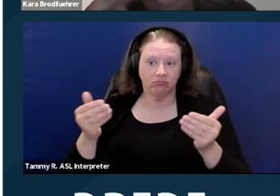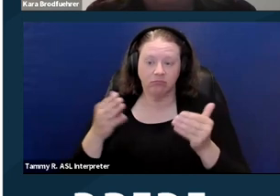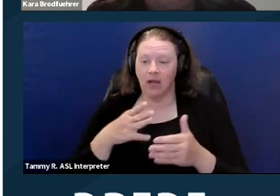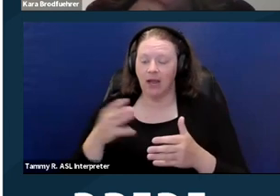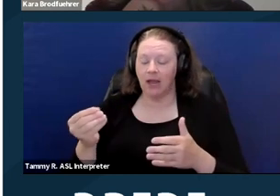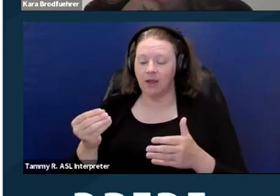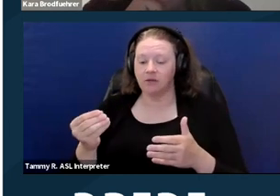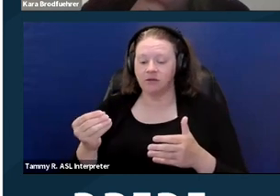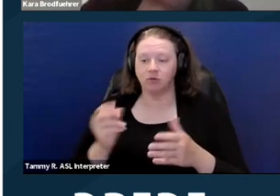Next slide.